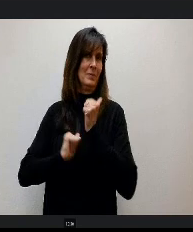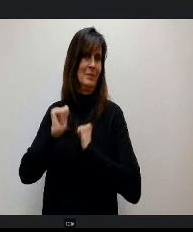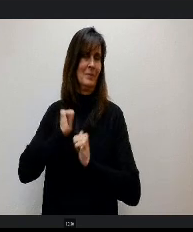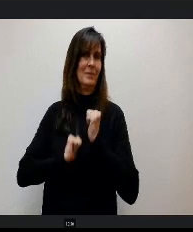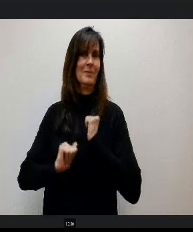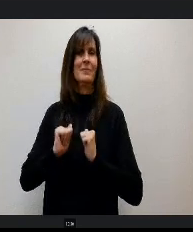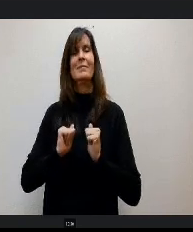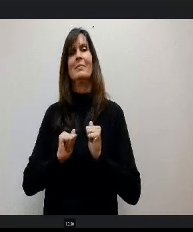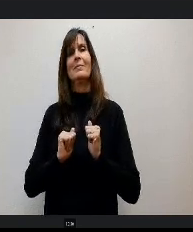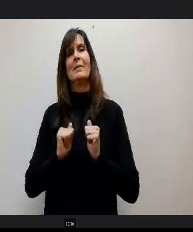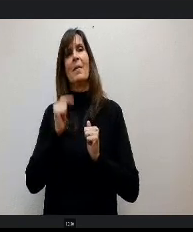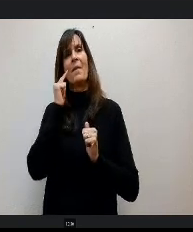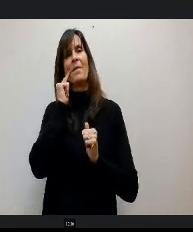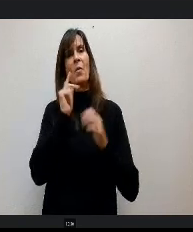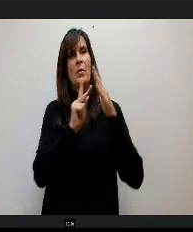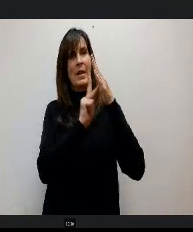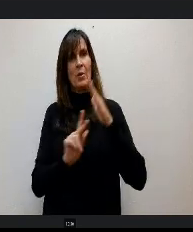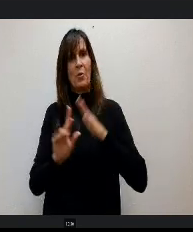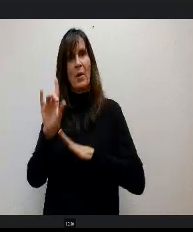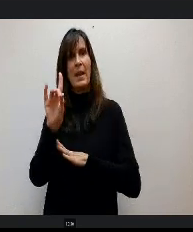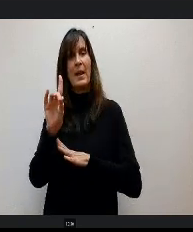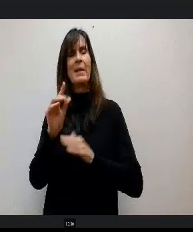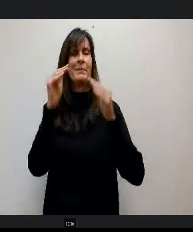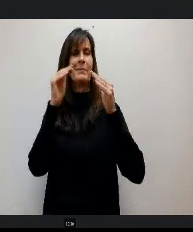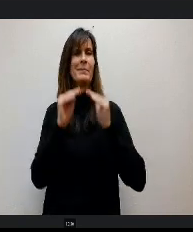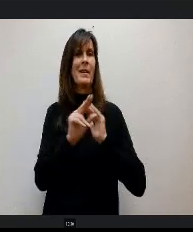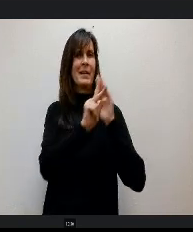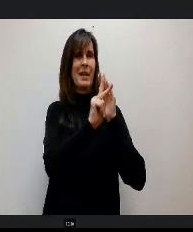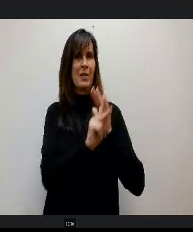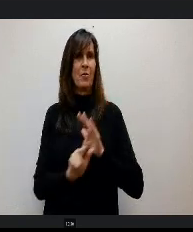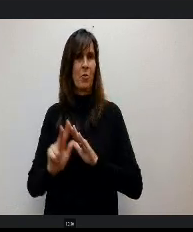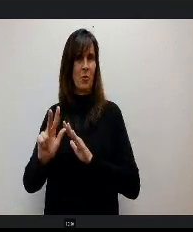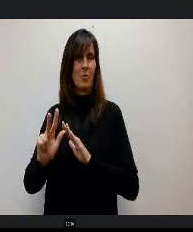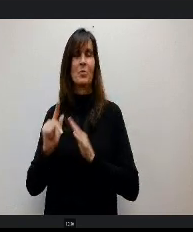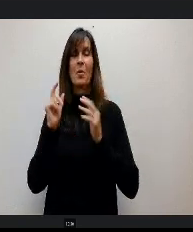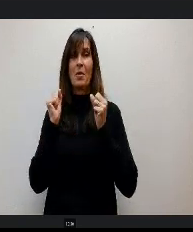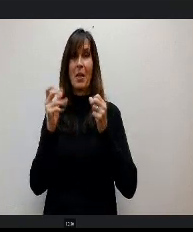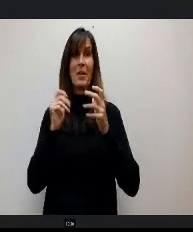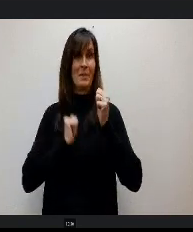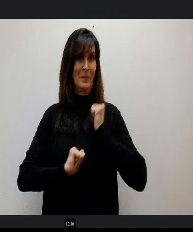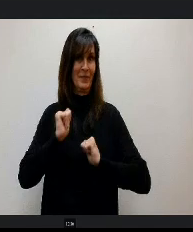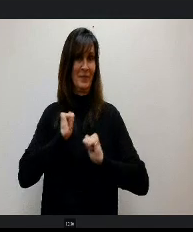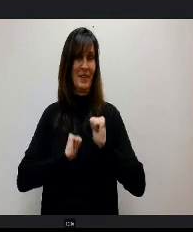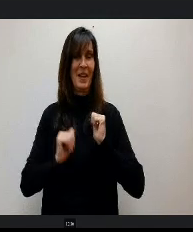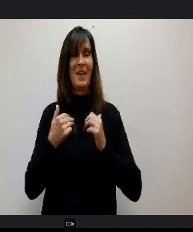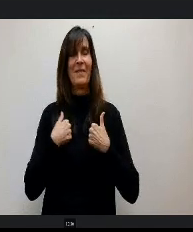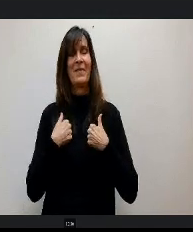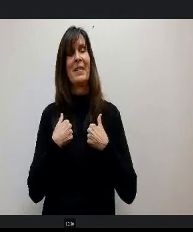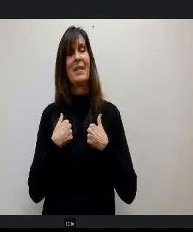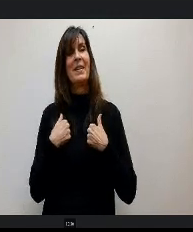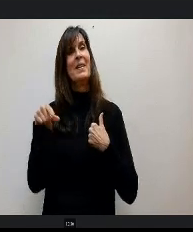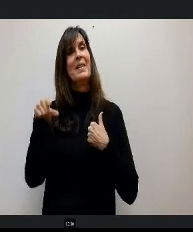music for four through 8 and K through three, so we got a lot of musical theatre going on. OK, all right, so this, these